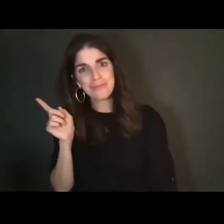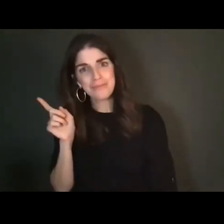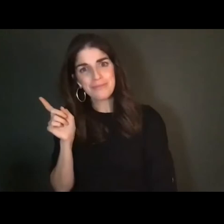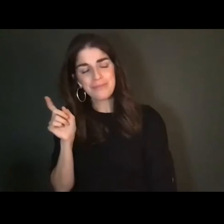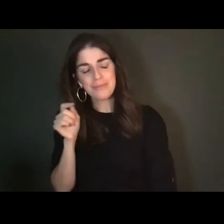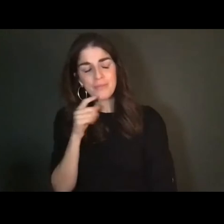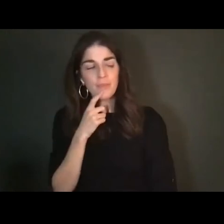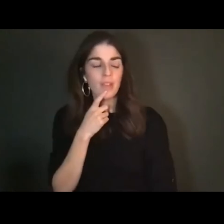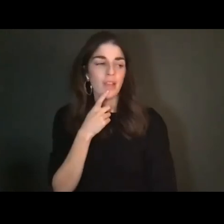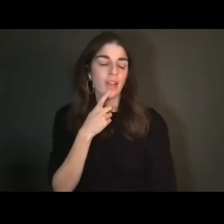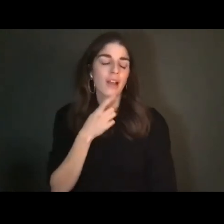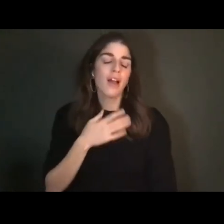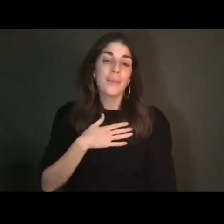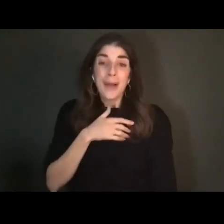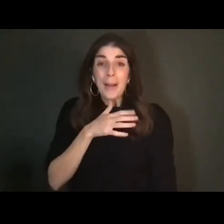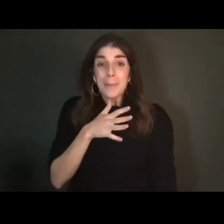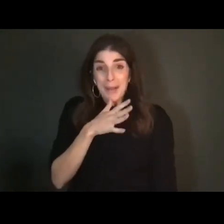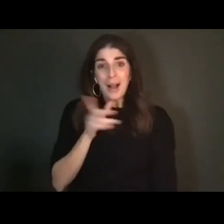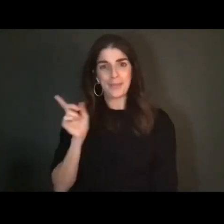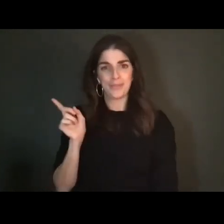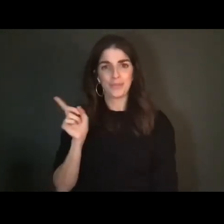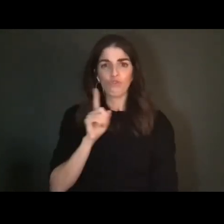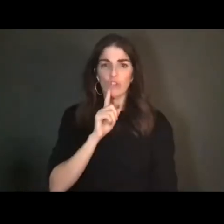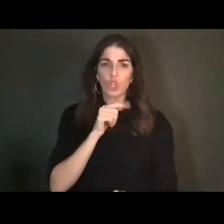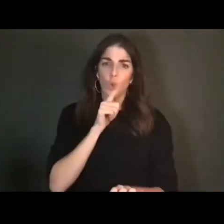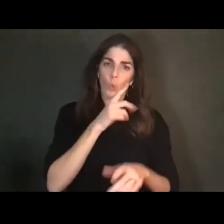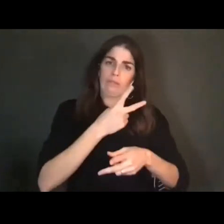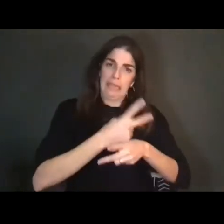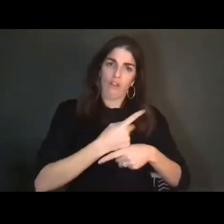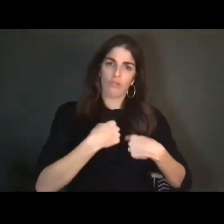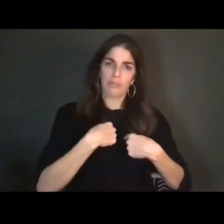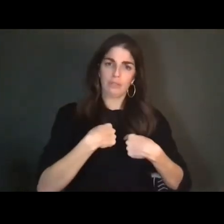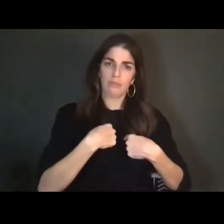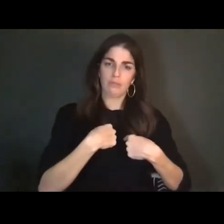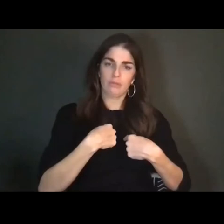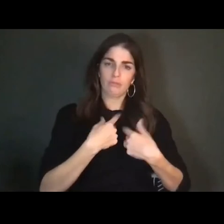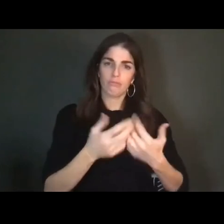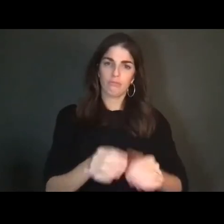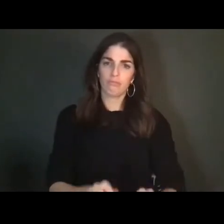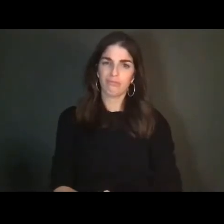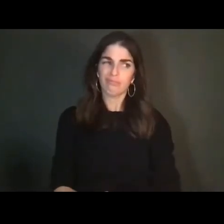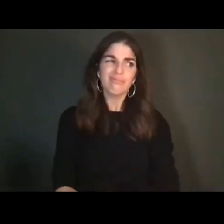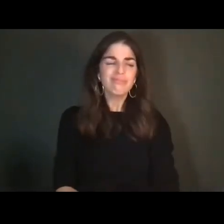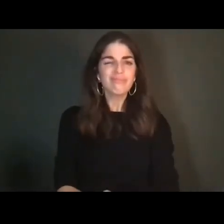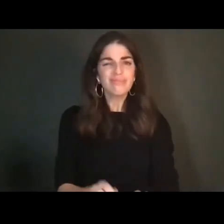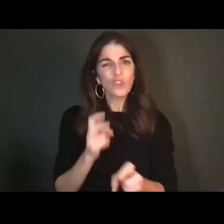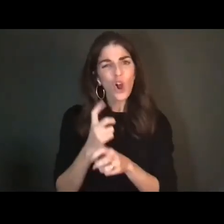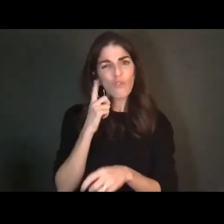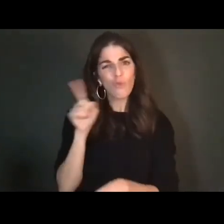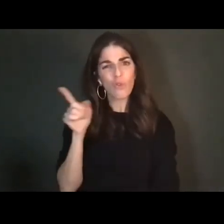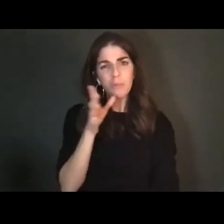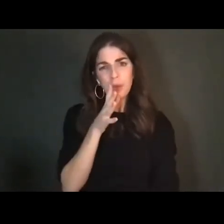My mom more or less is the one who cares for me. It's hard for my mom. My mom said, "I’m